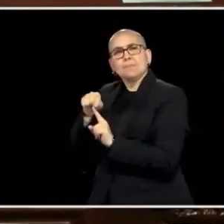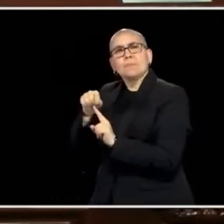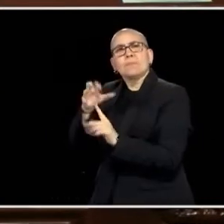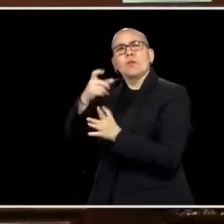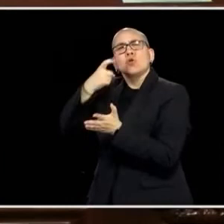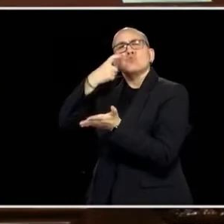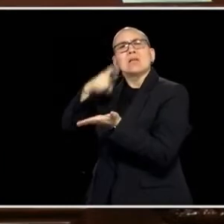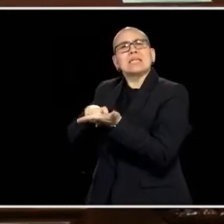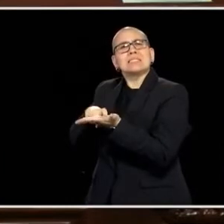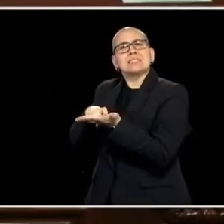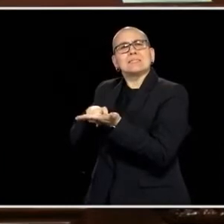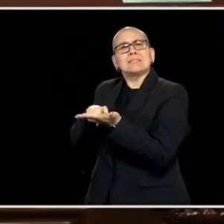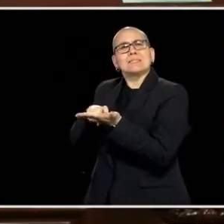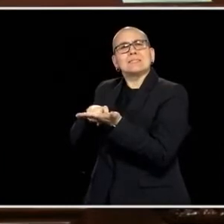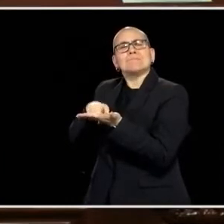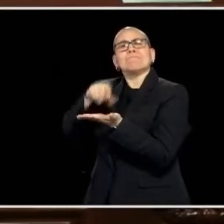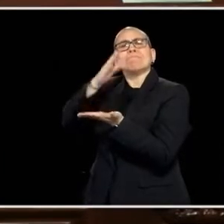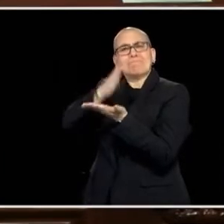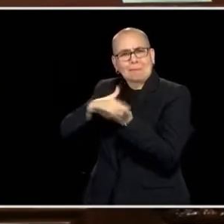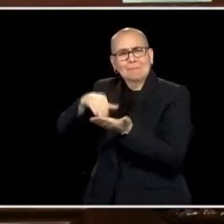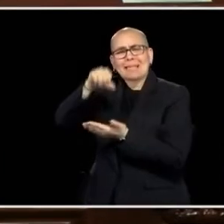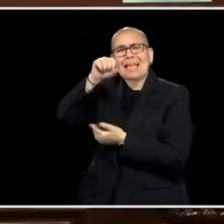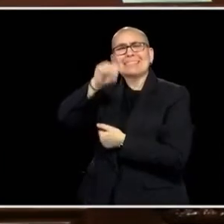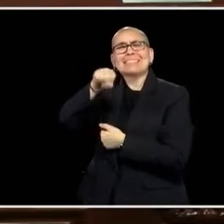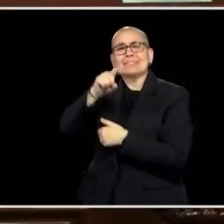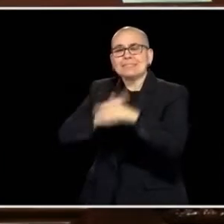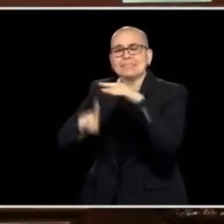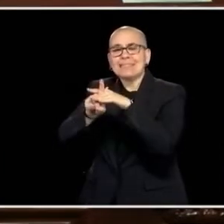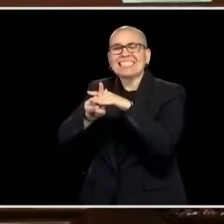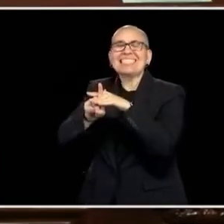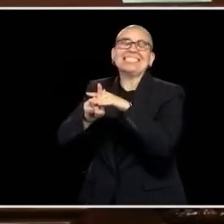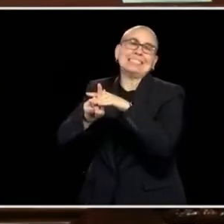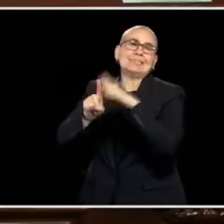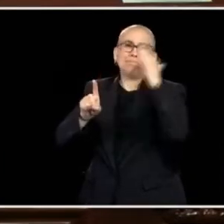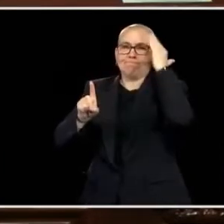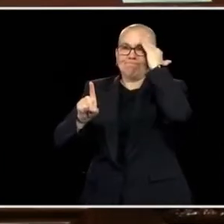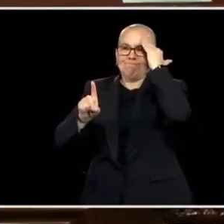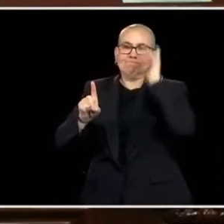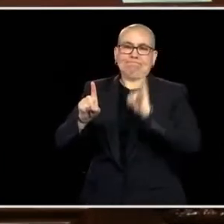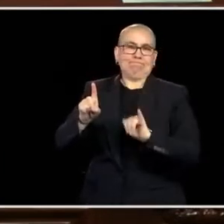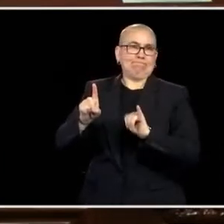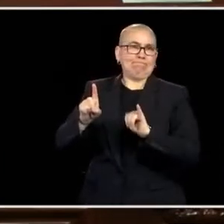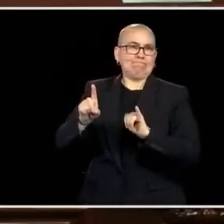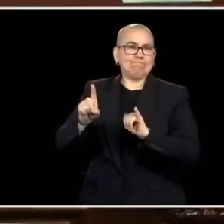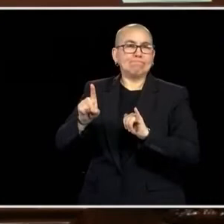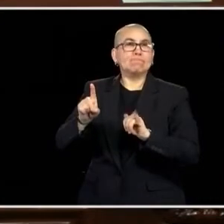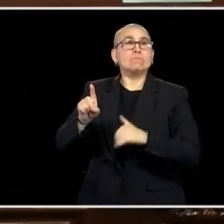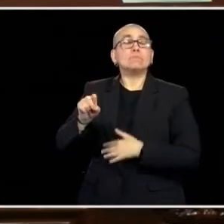TALKED ABOUT IT, WE'VE LEARNED, WE'VE LISTENED. WE GOT SOME RIGHT, WITH HE GET SOME WRONG, BUT THROUGH IT ALL, THERE'S PEOPLE THAT WERE